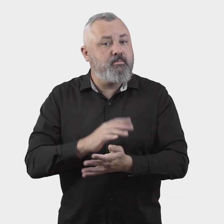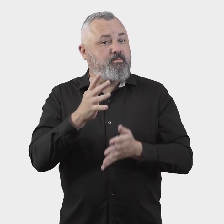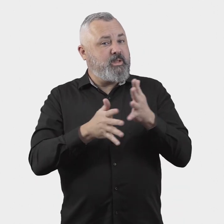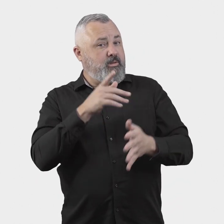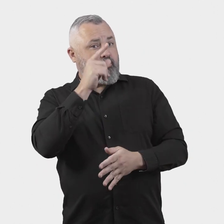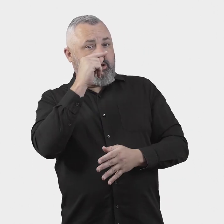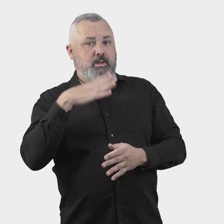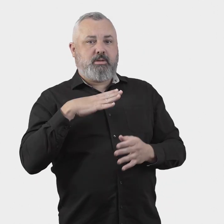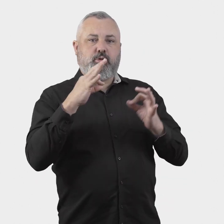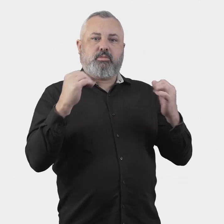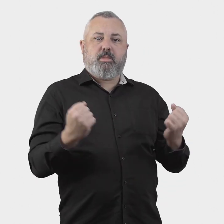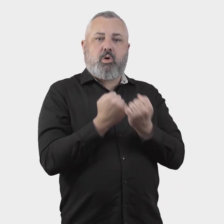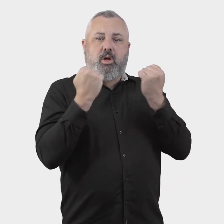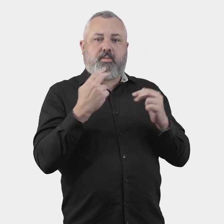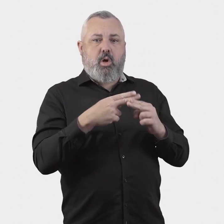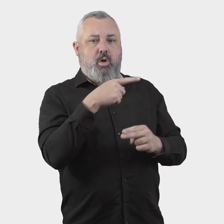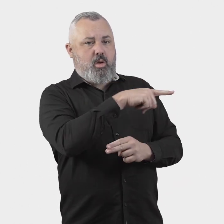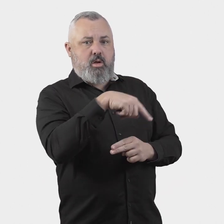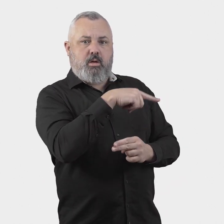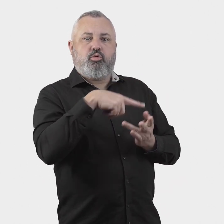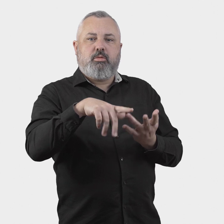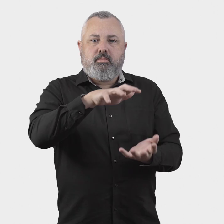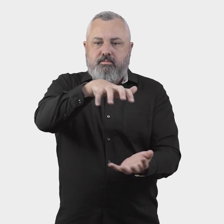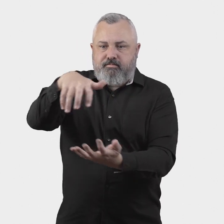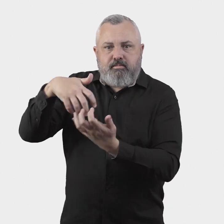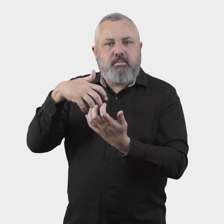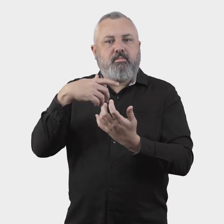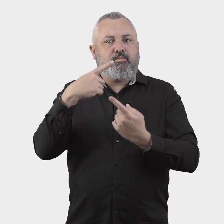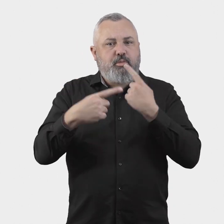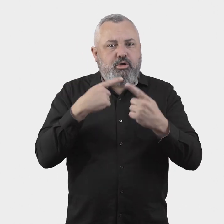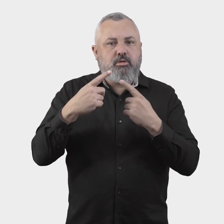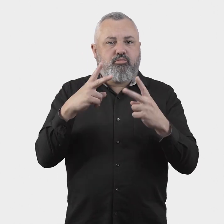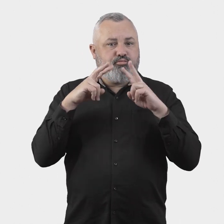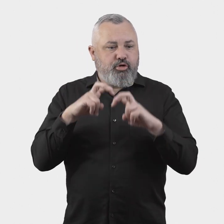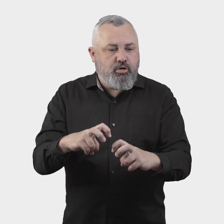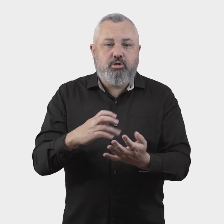To acquit this function, the ombudsperson may require specific powers to collect, analyse,